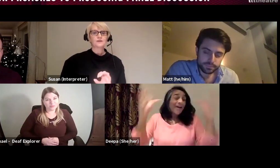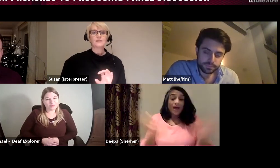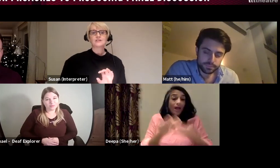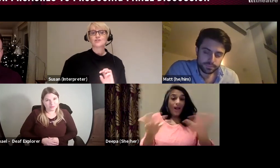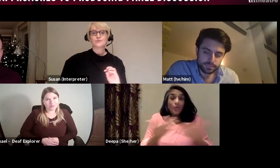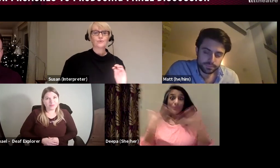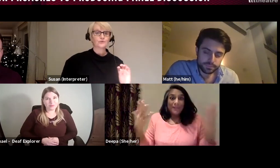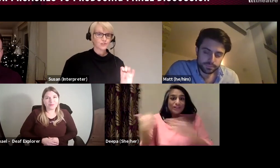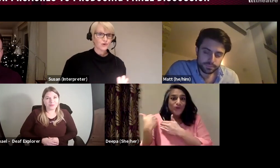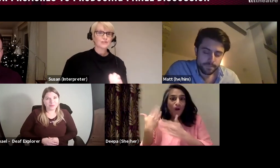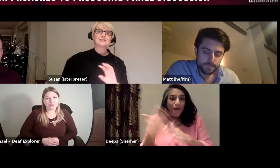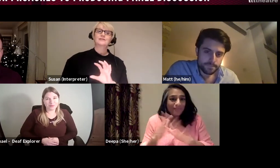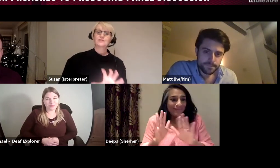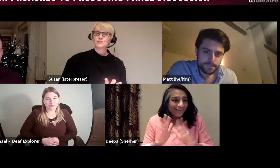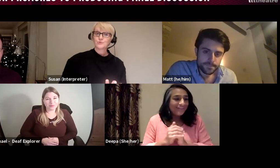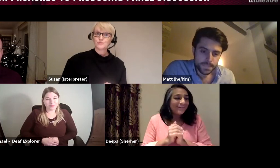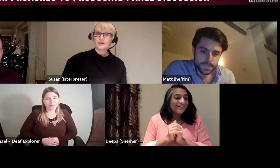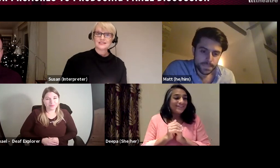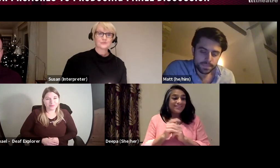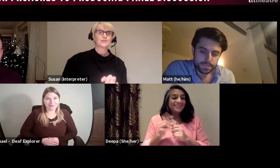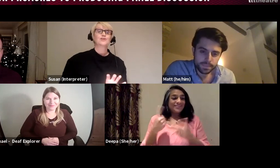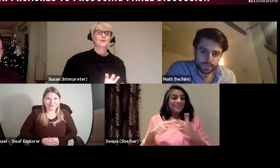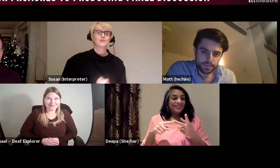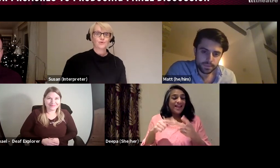making sure that all of the shots and the visuals were right, it was a huge role.